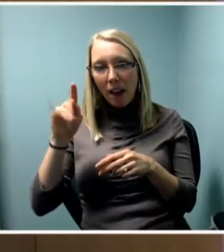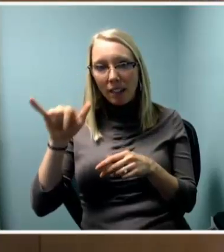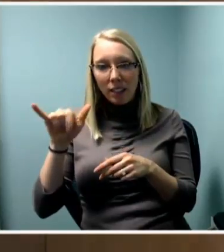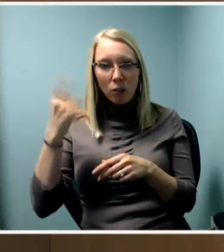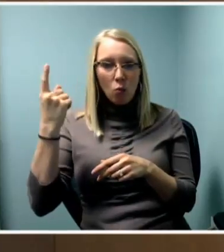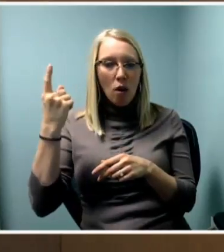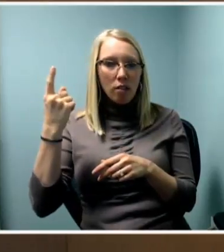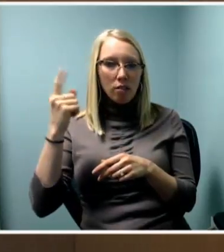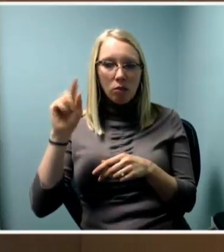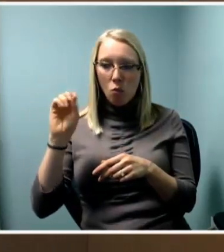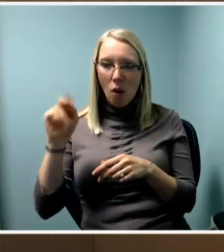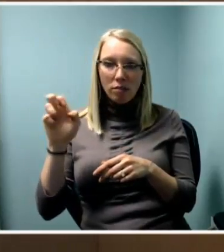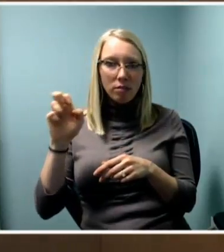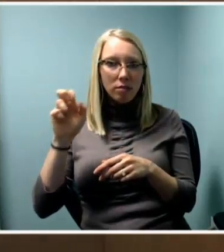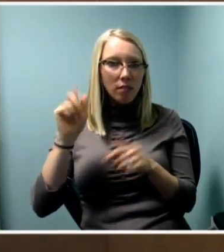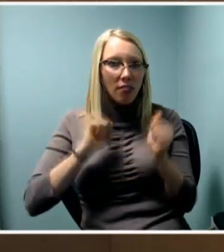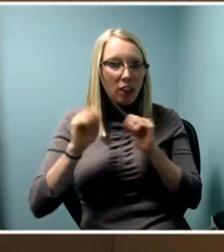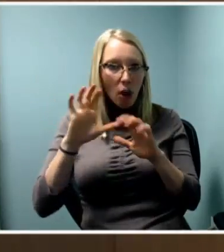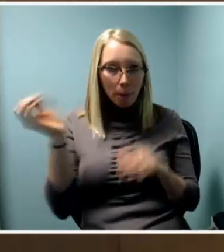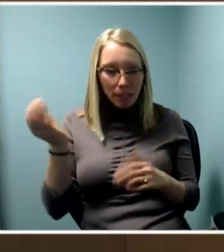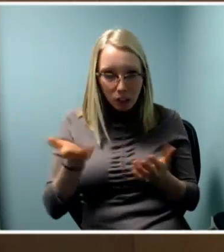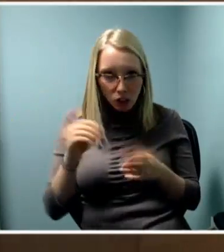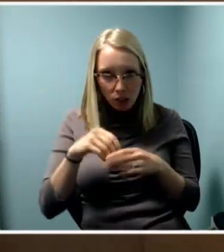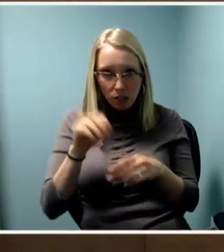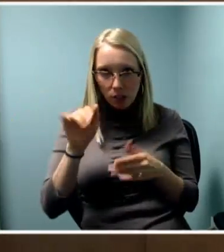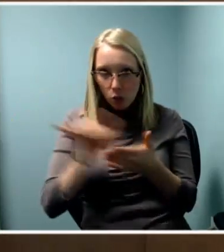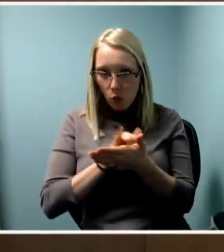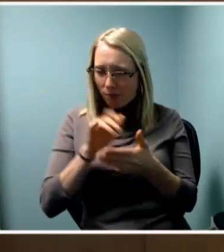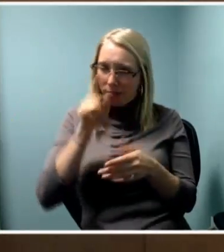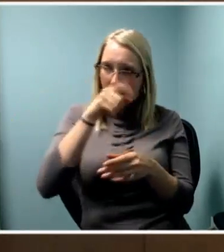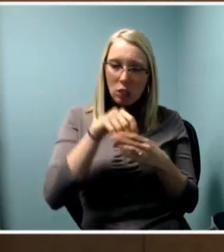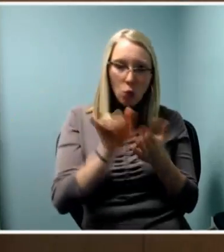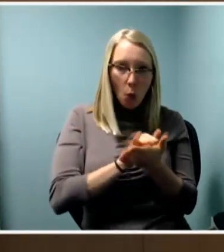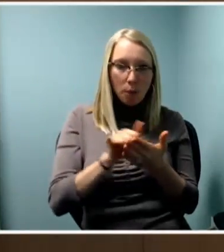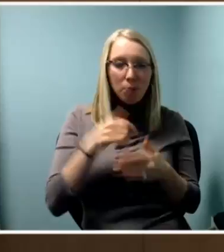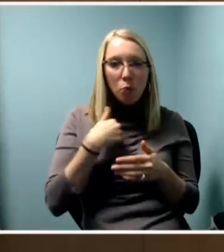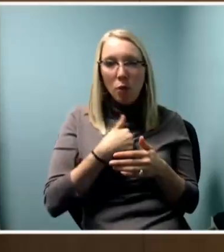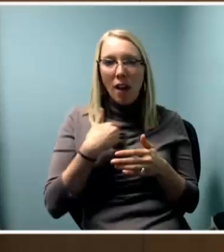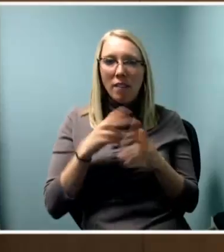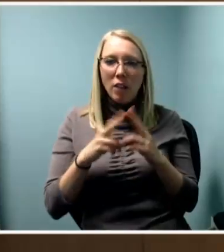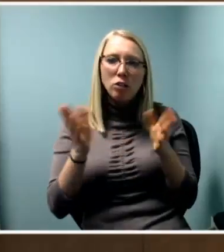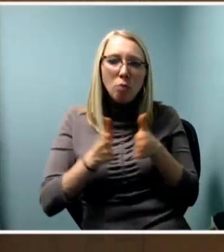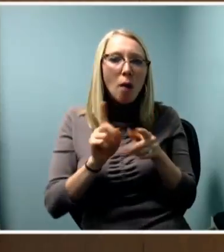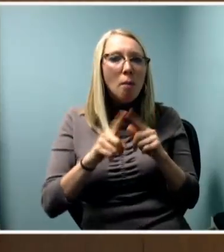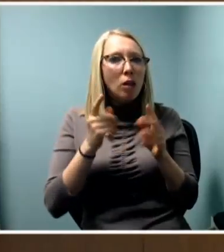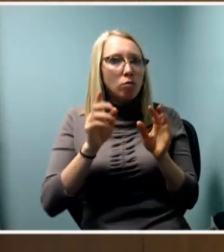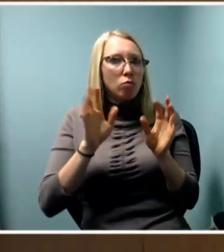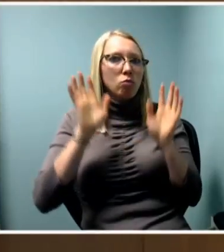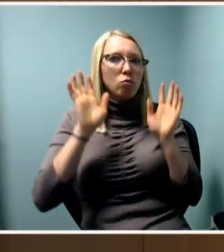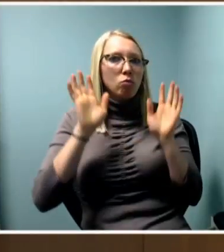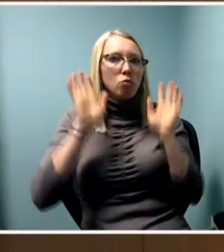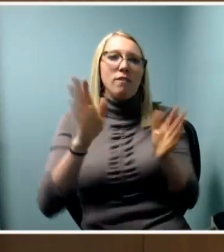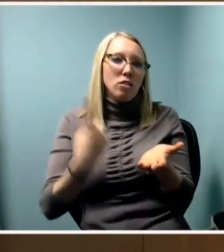So we had a small but very fertile conversation about artistic decision making